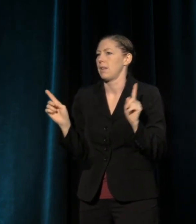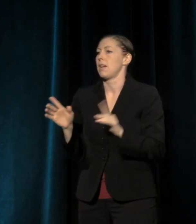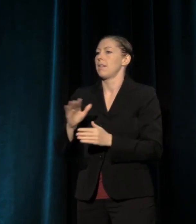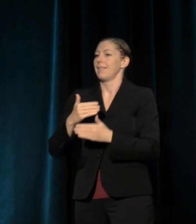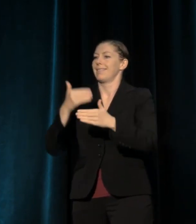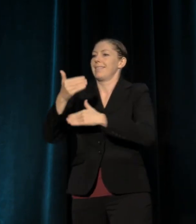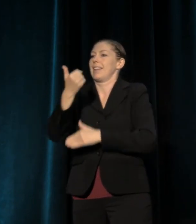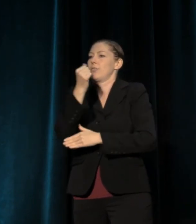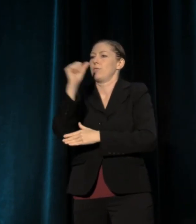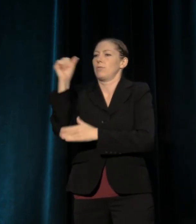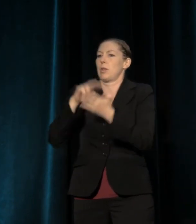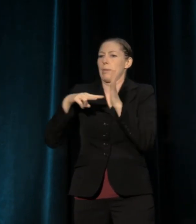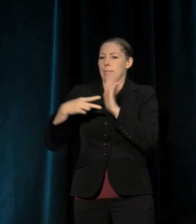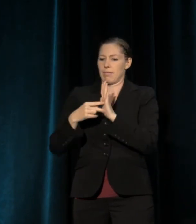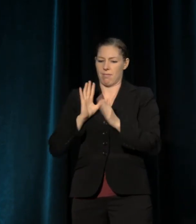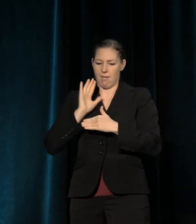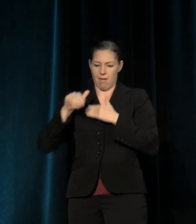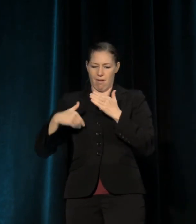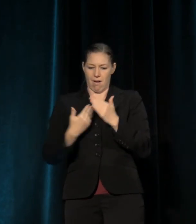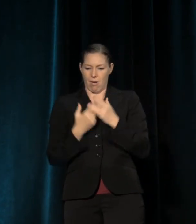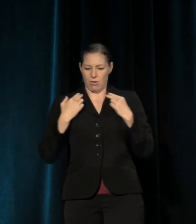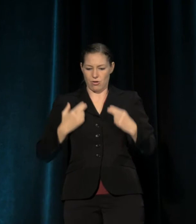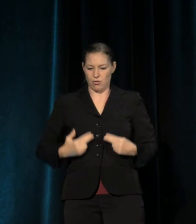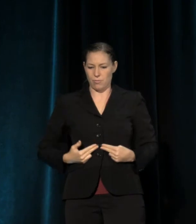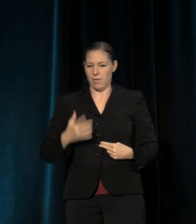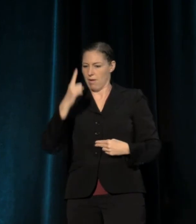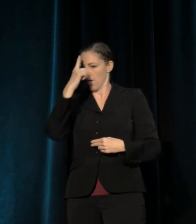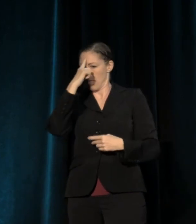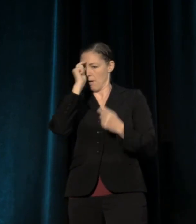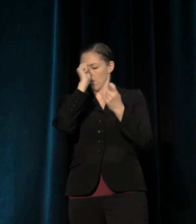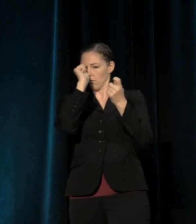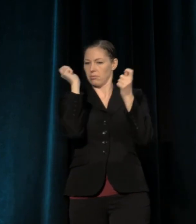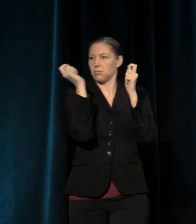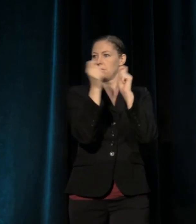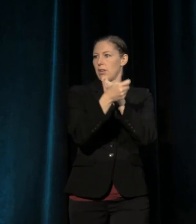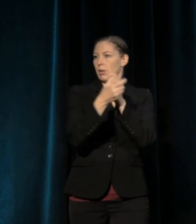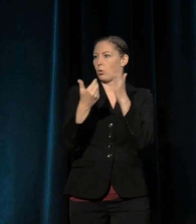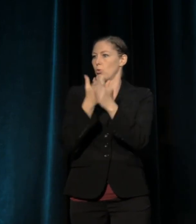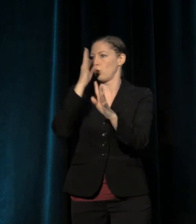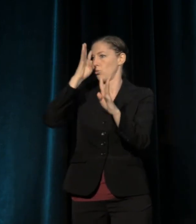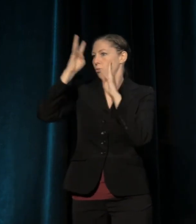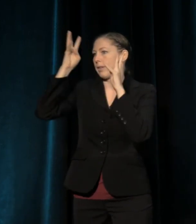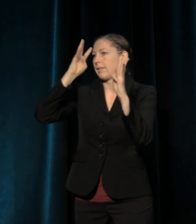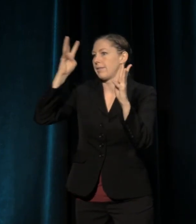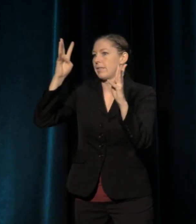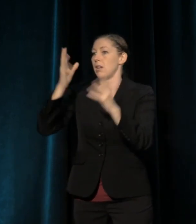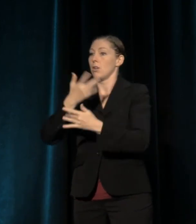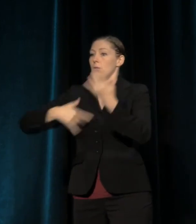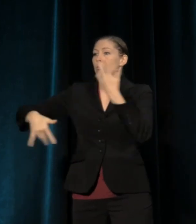"Advancing humankind to a new stage of consciousness, creativity and social and political responsibility."